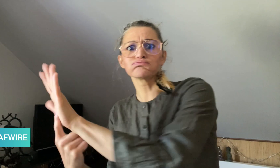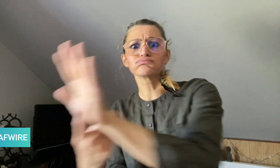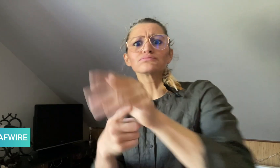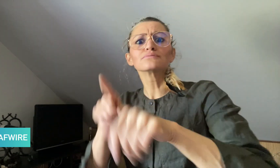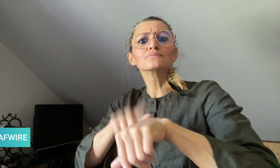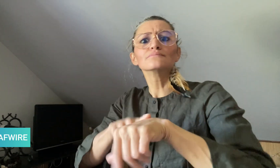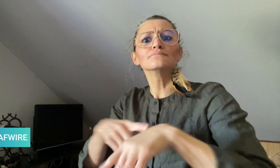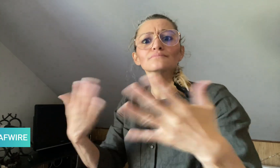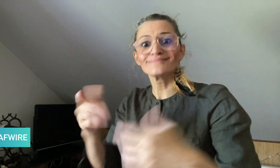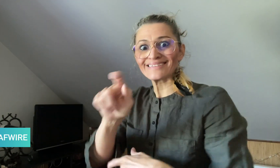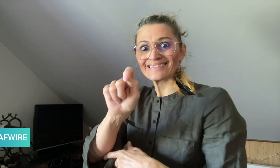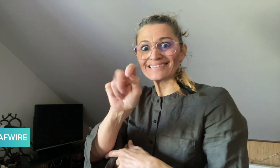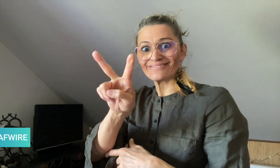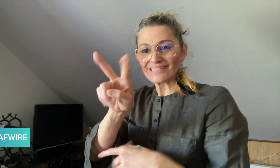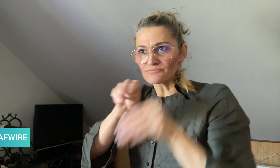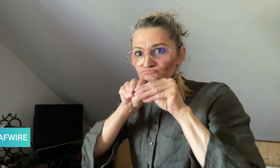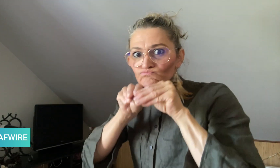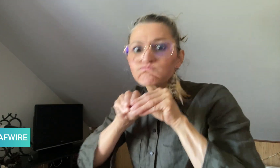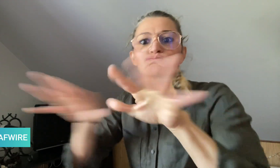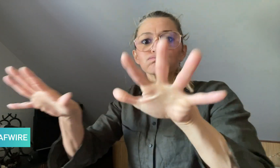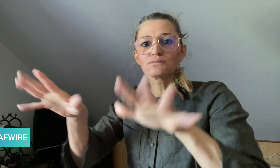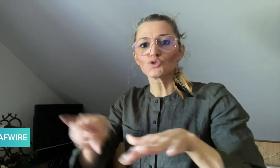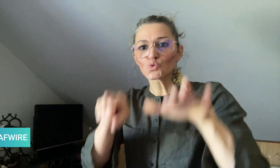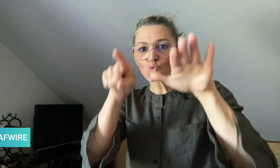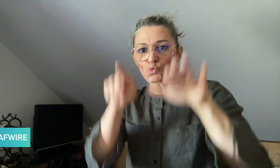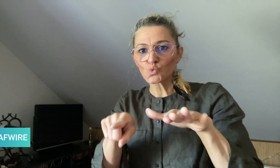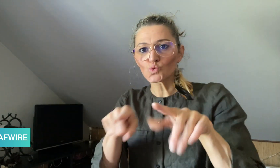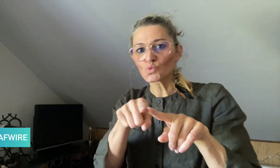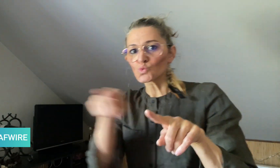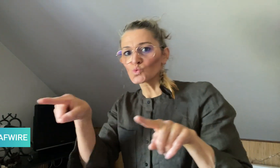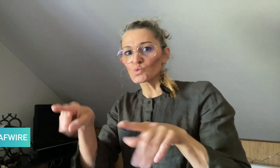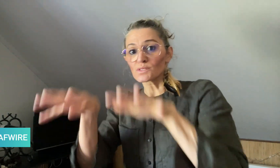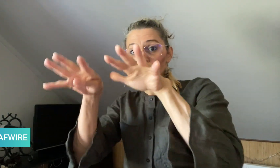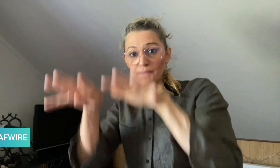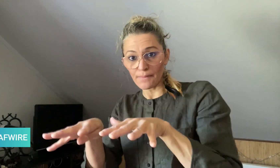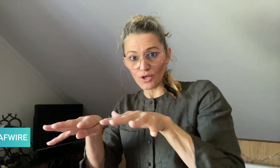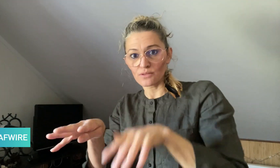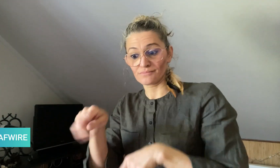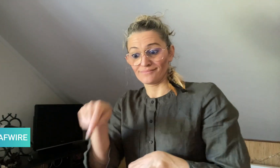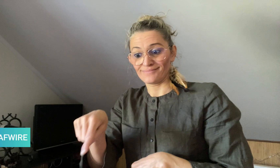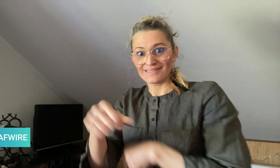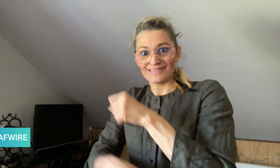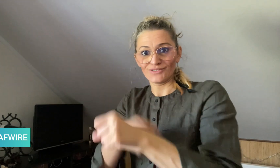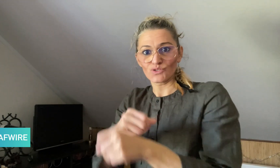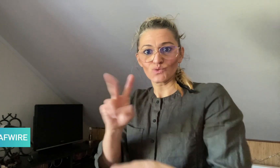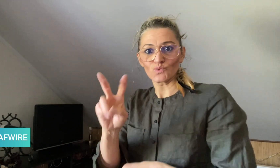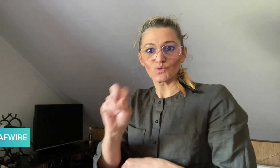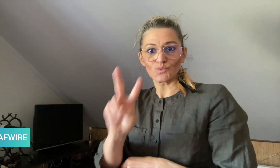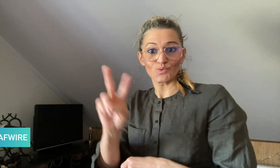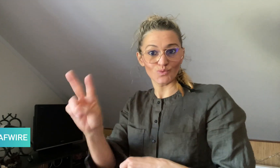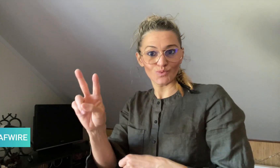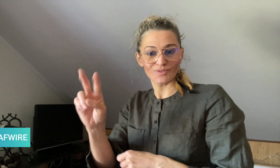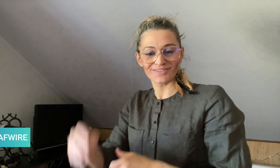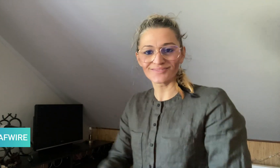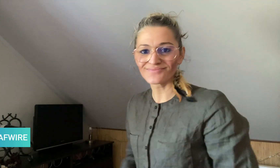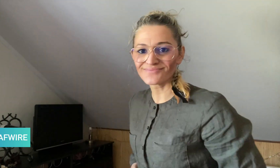The show will run on TV from June to September 2022.